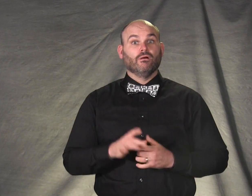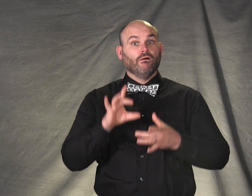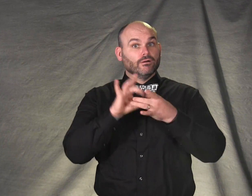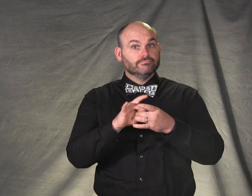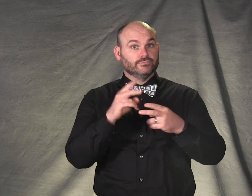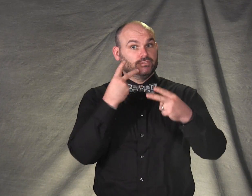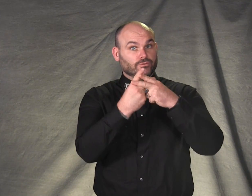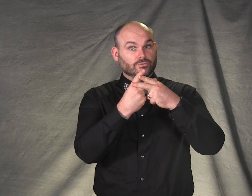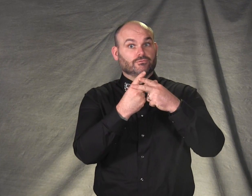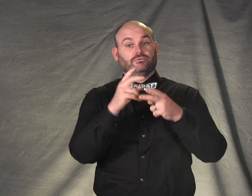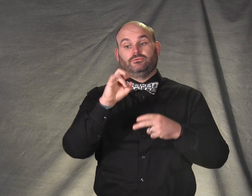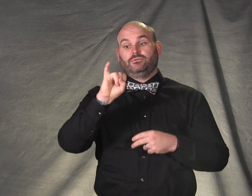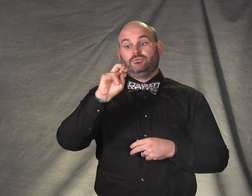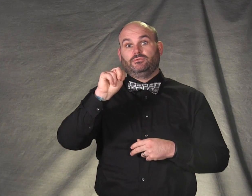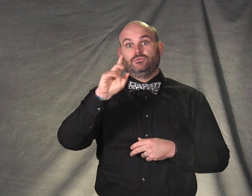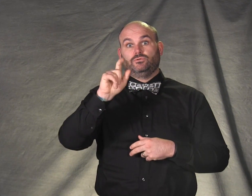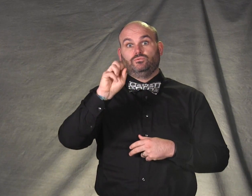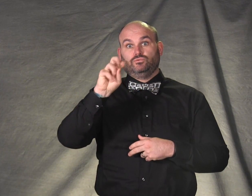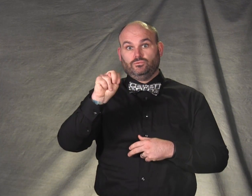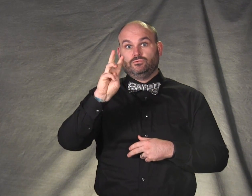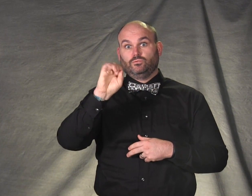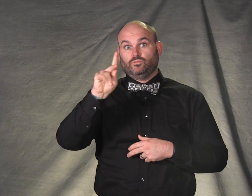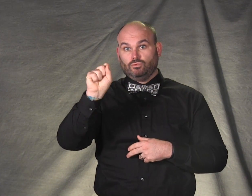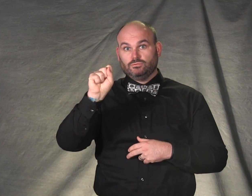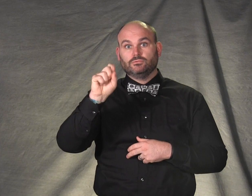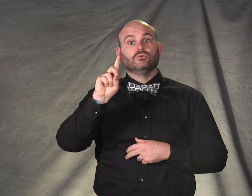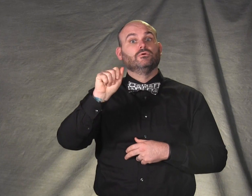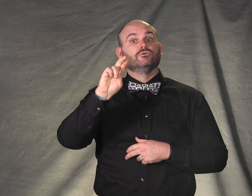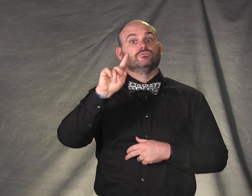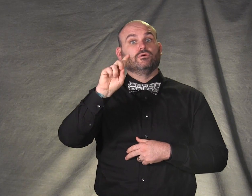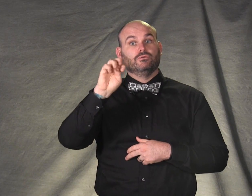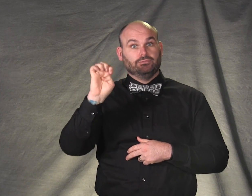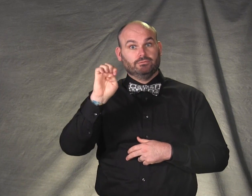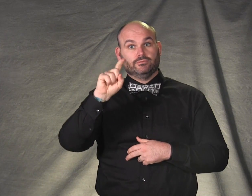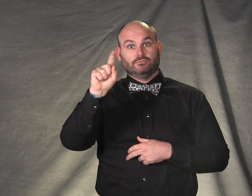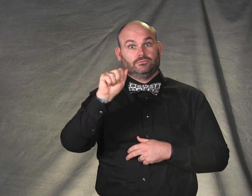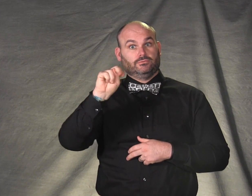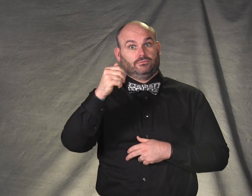Talking about this theme, Darlene Zangara,